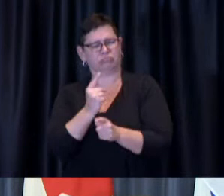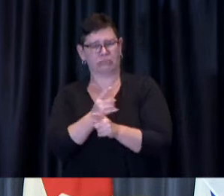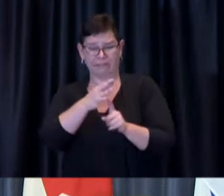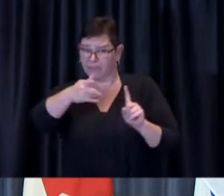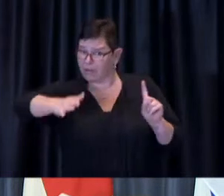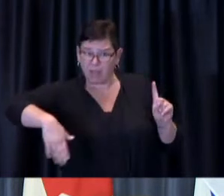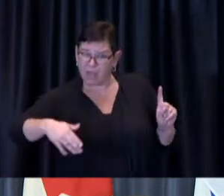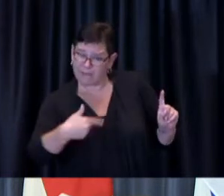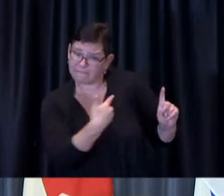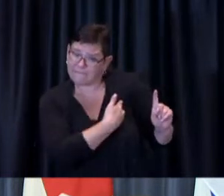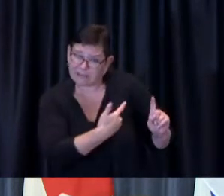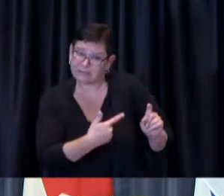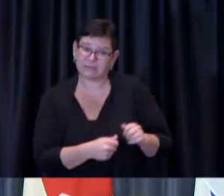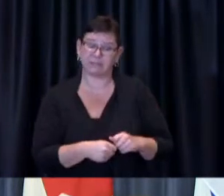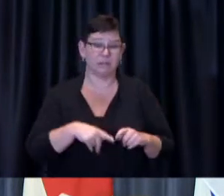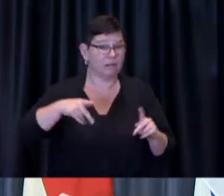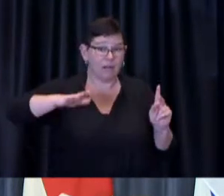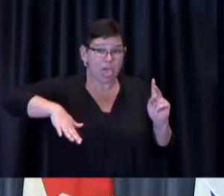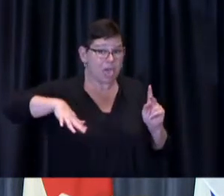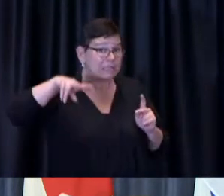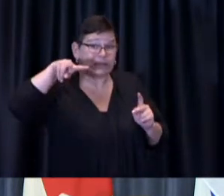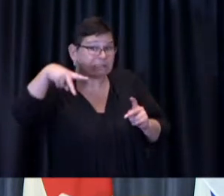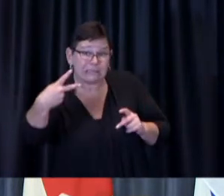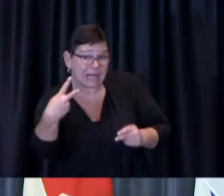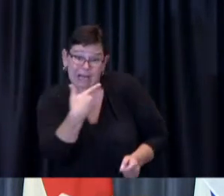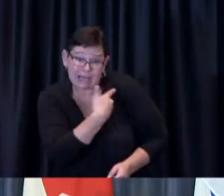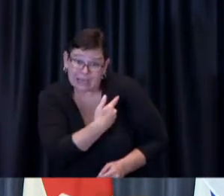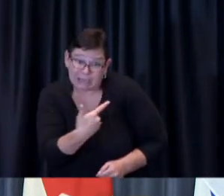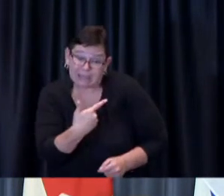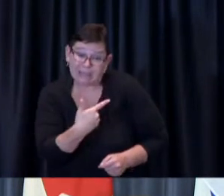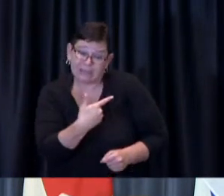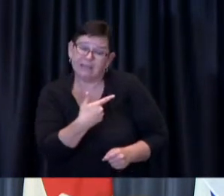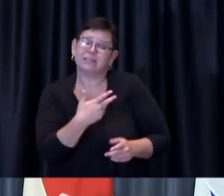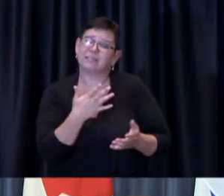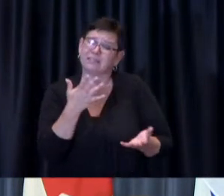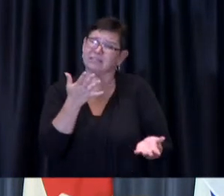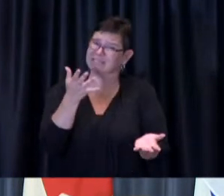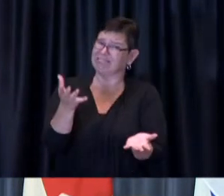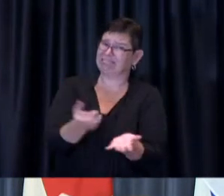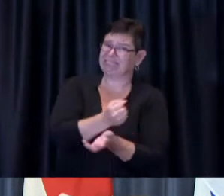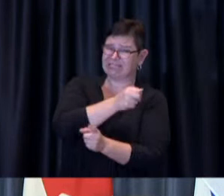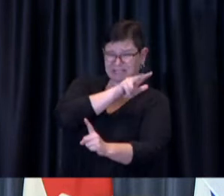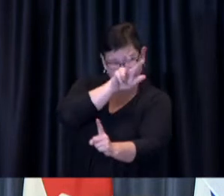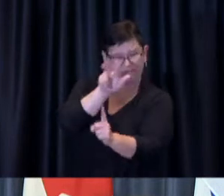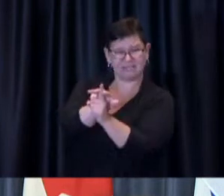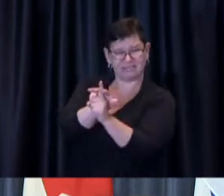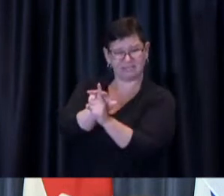that second dose I would encourage you to go and pursue that at your earliest possible opportunity